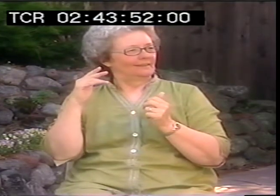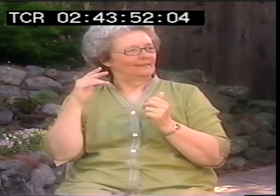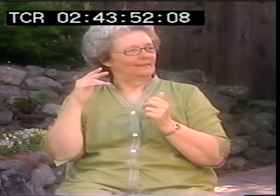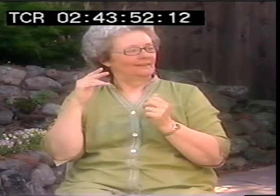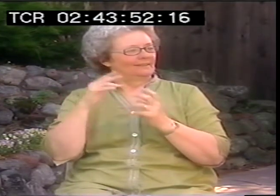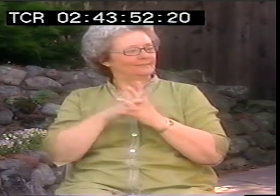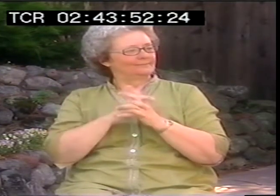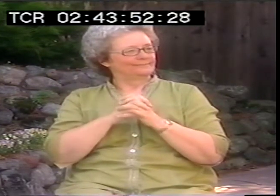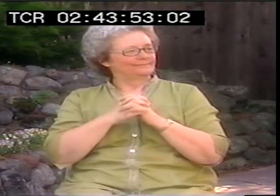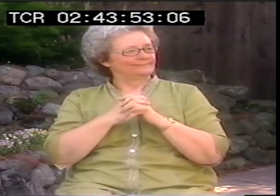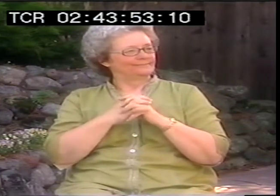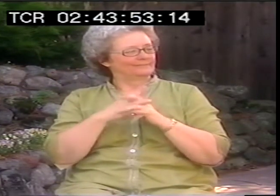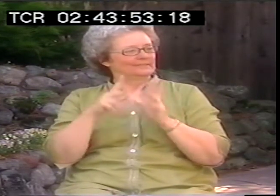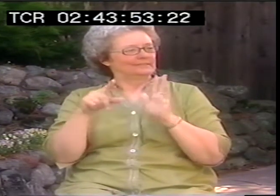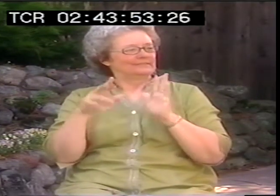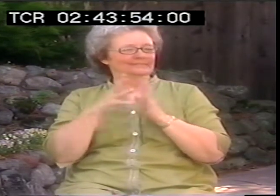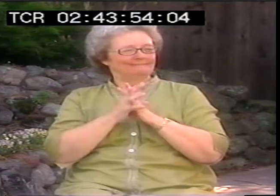I don't think there's any--